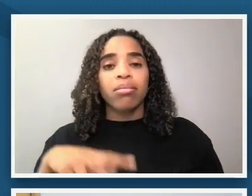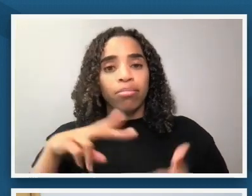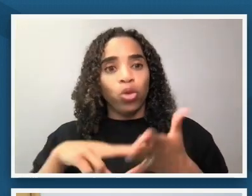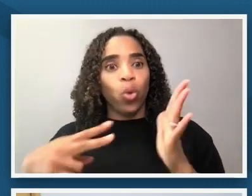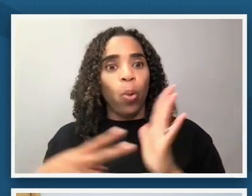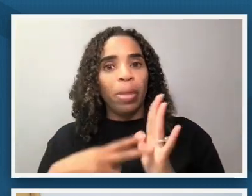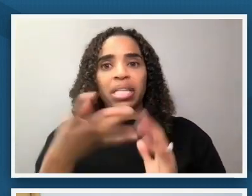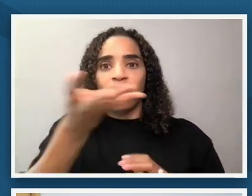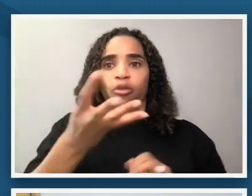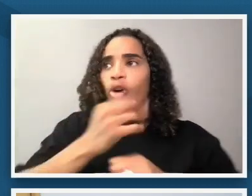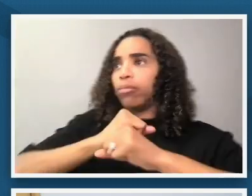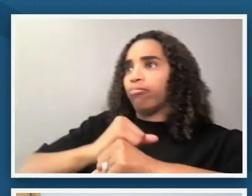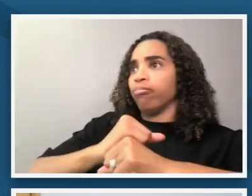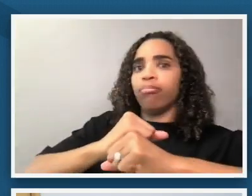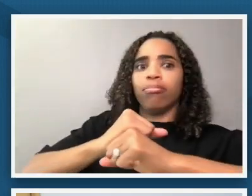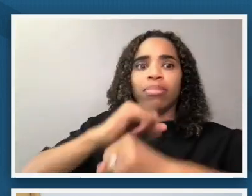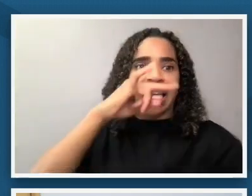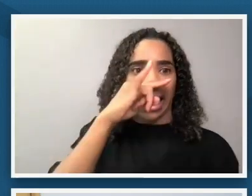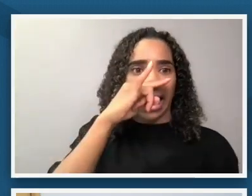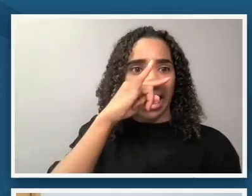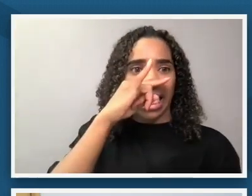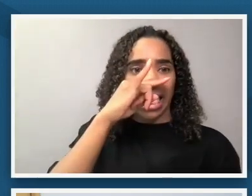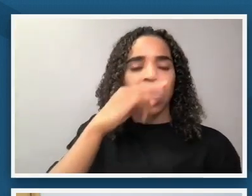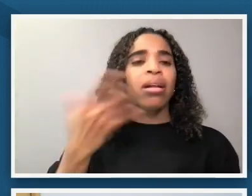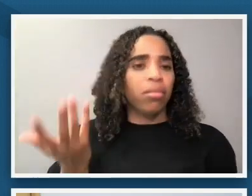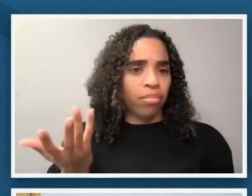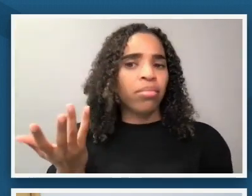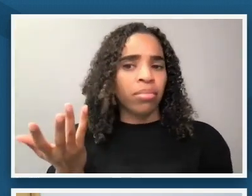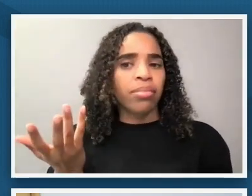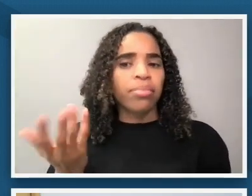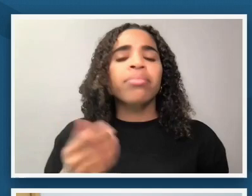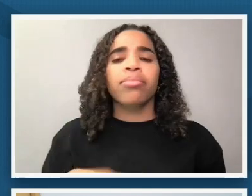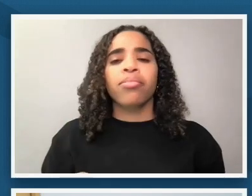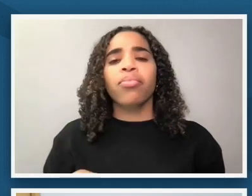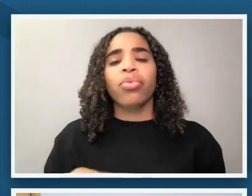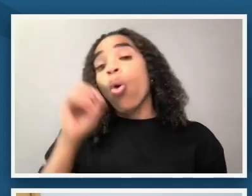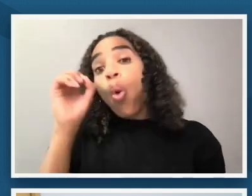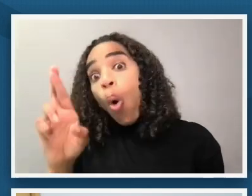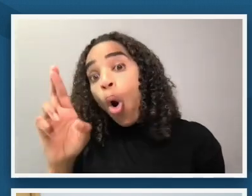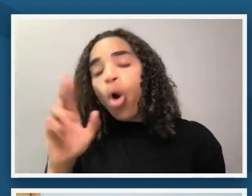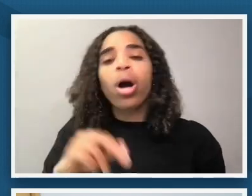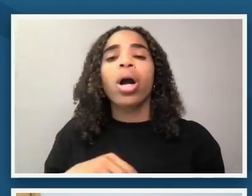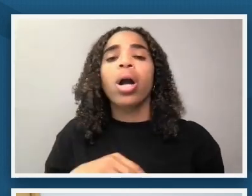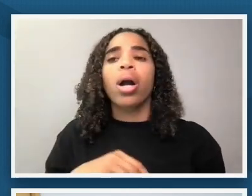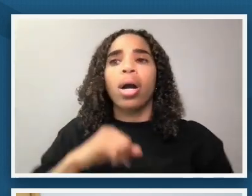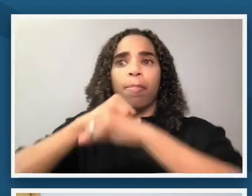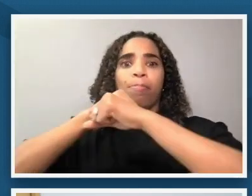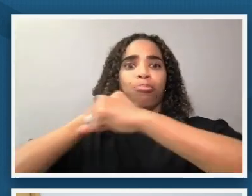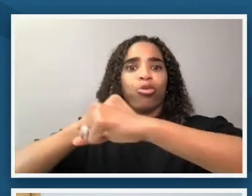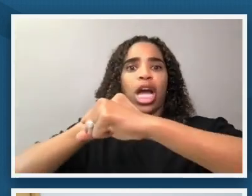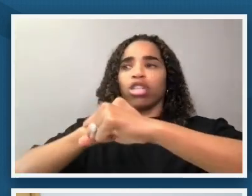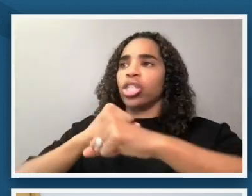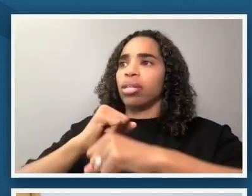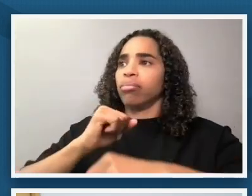that's happening there um for the child or you know is it is it just protection